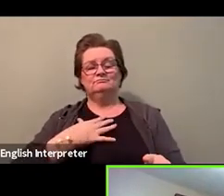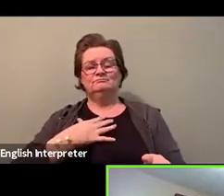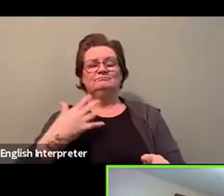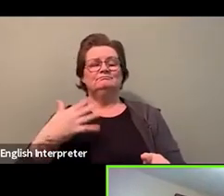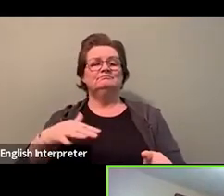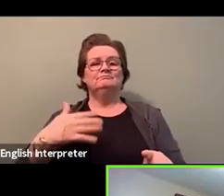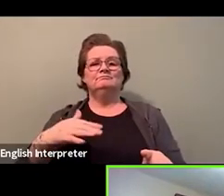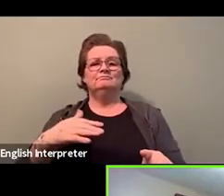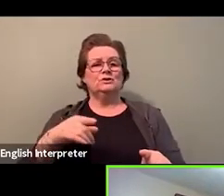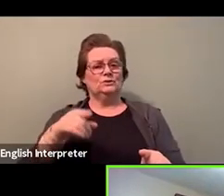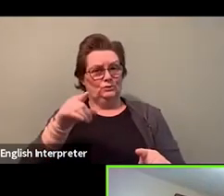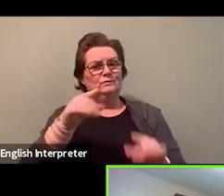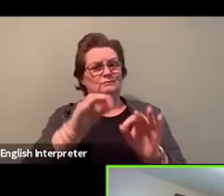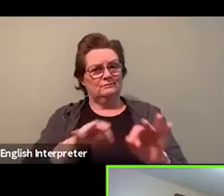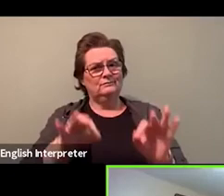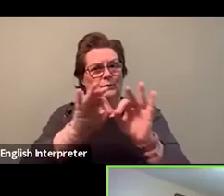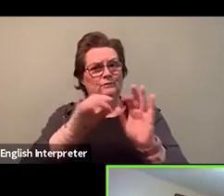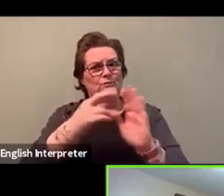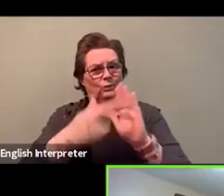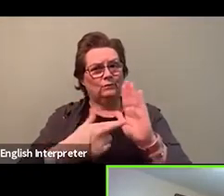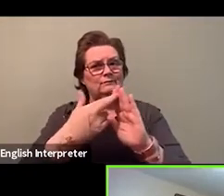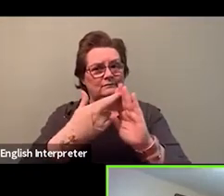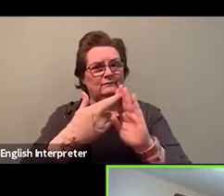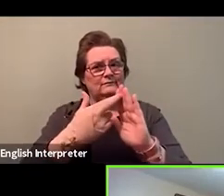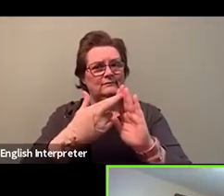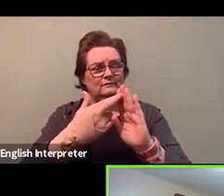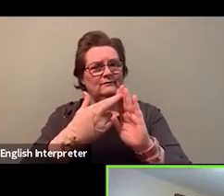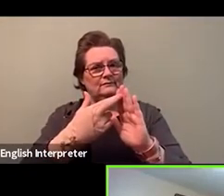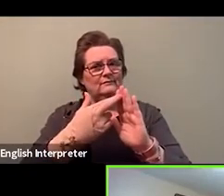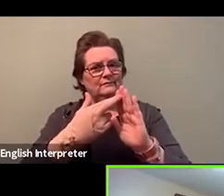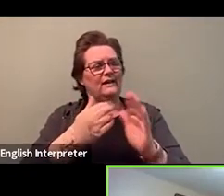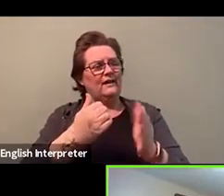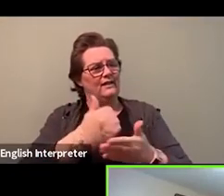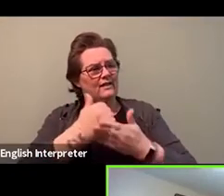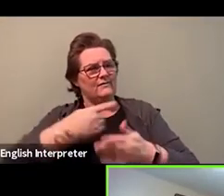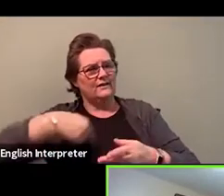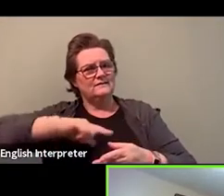in getting us truly motivated to push the AROAP plan.